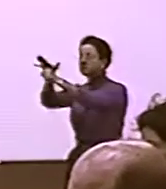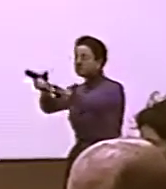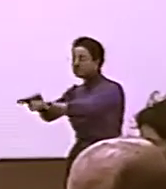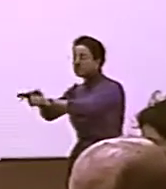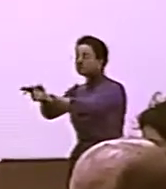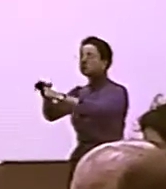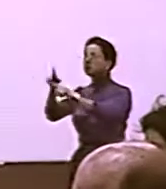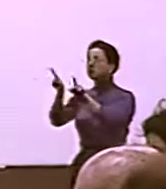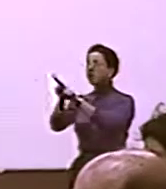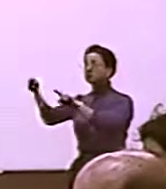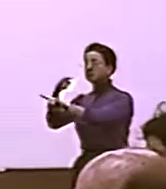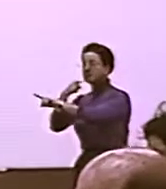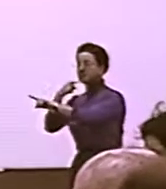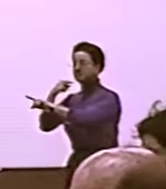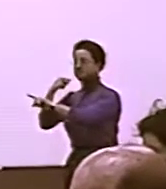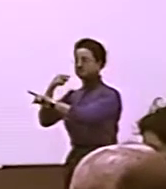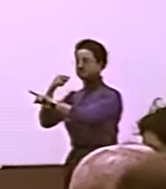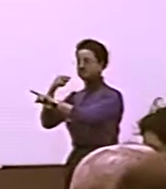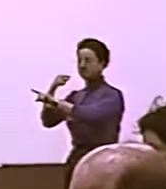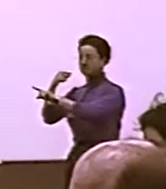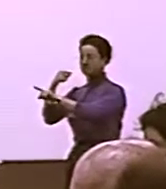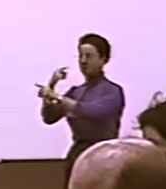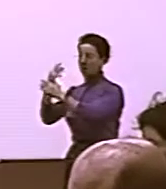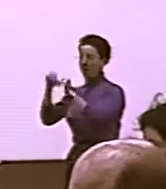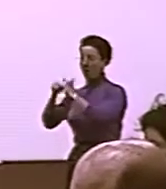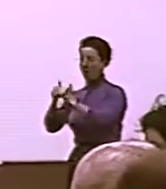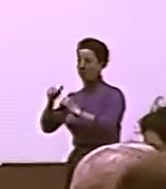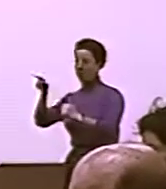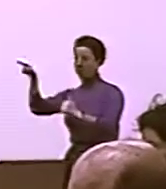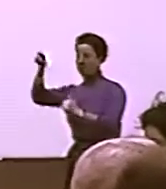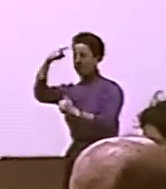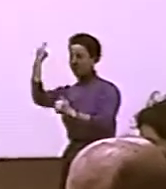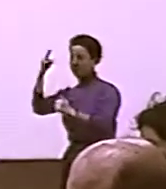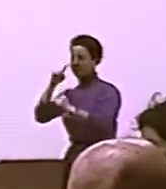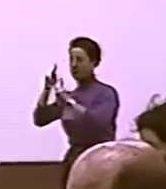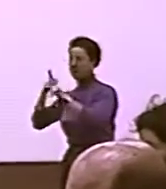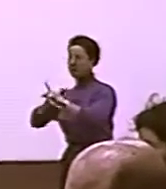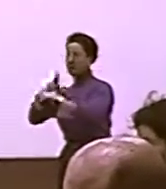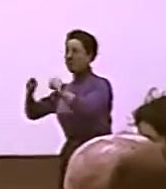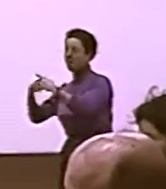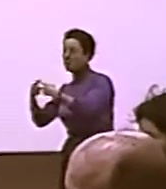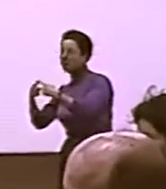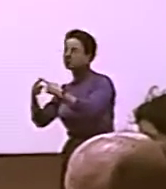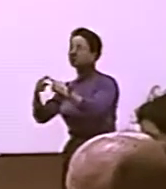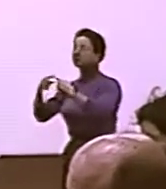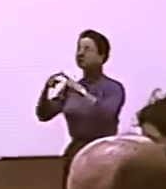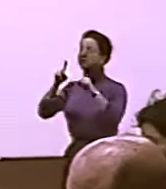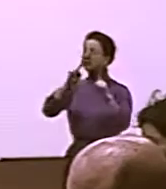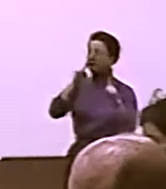...ABOUT BLACK DEAF PEOPLE. THE SIGNIFICANT WHITE PEOPLE--BLACK PEOPLE OR BLACK HEARING PEOPLE,